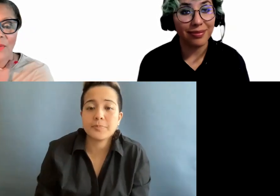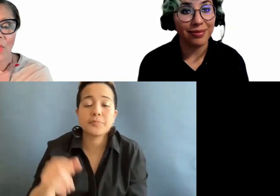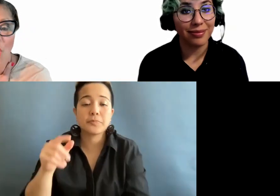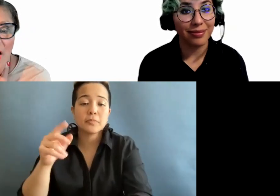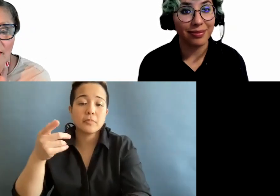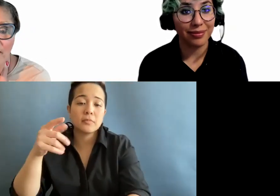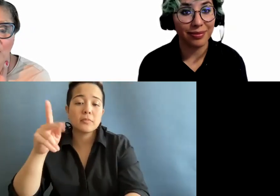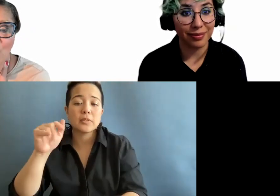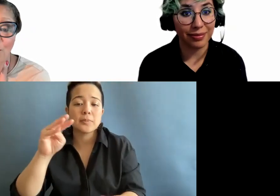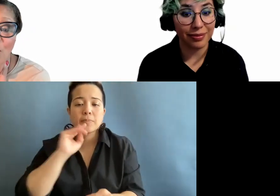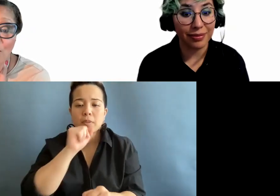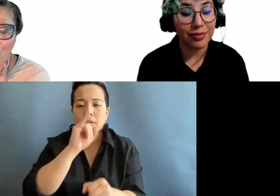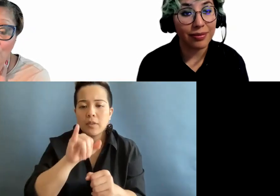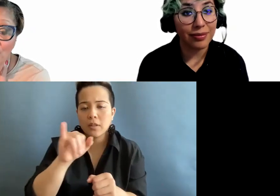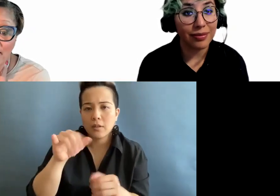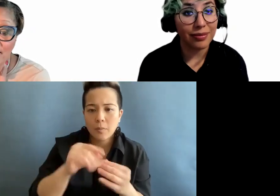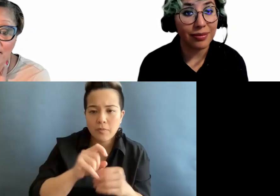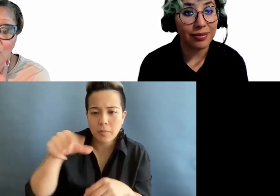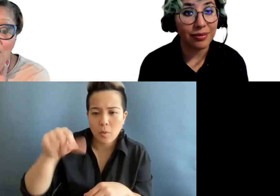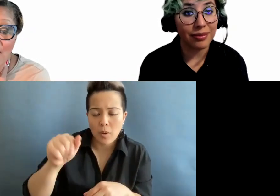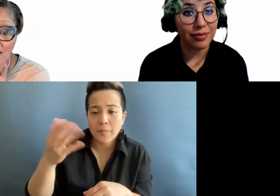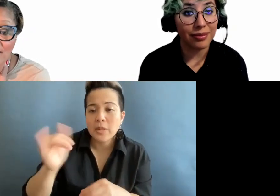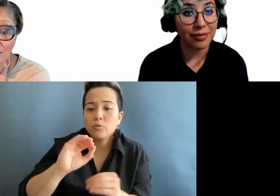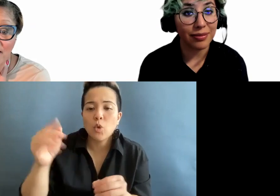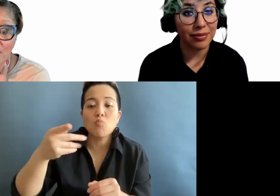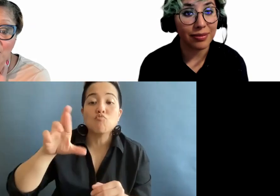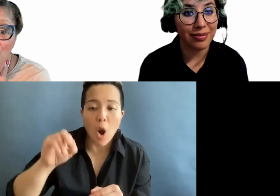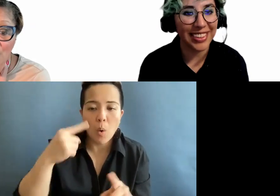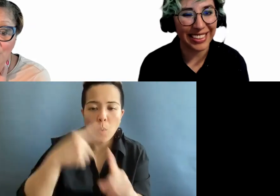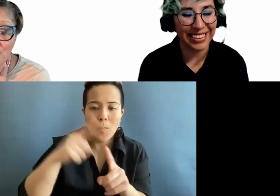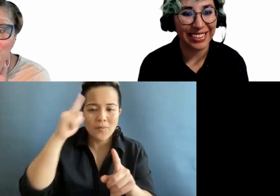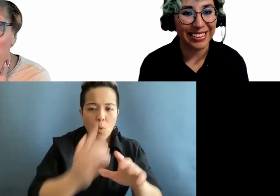from qa. There is no "pro" for overlays. It is all cons. It makes it much harder for